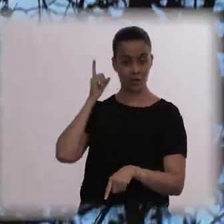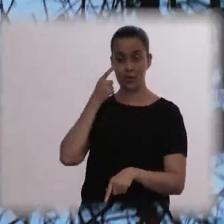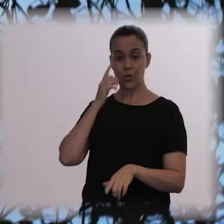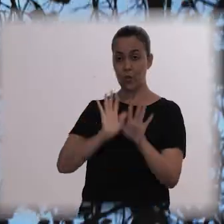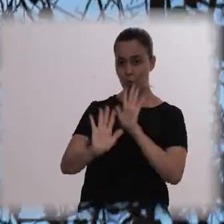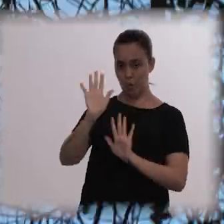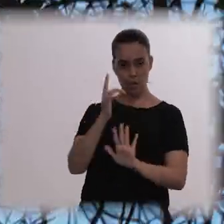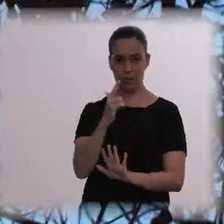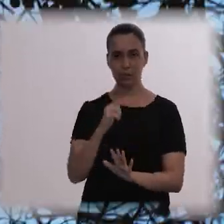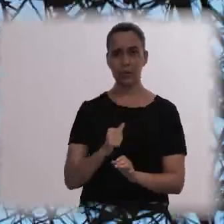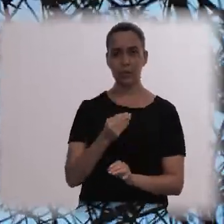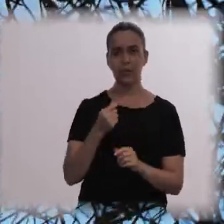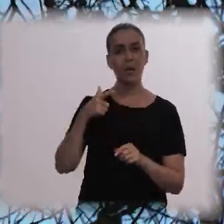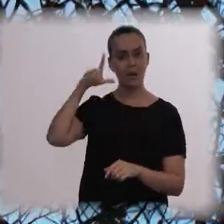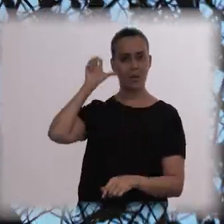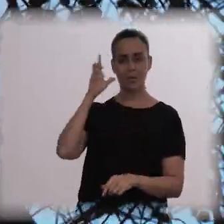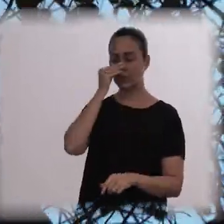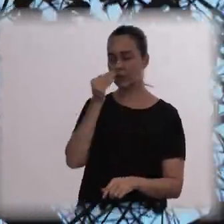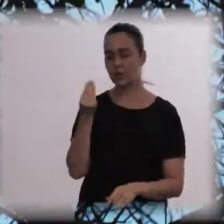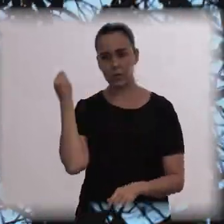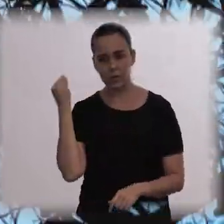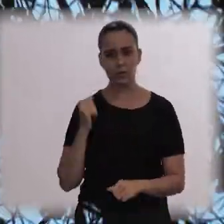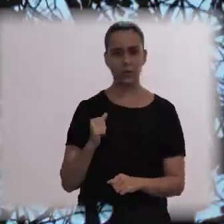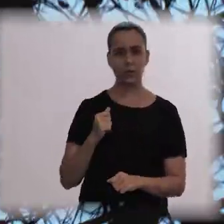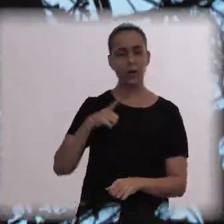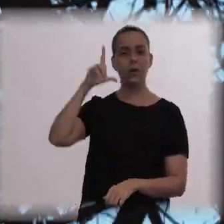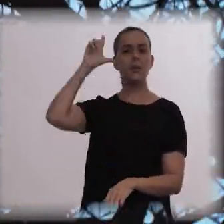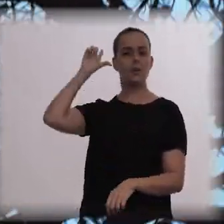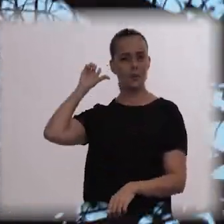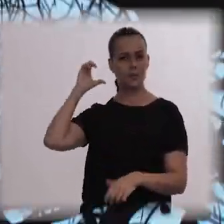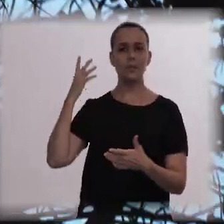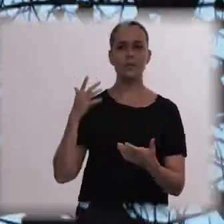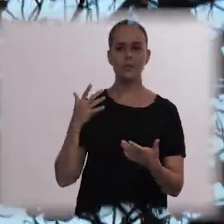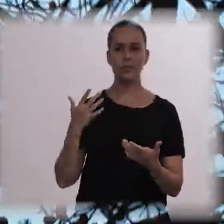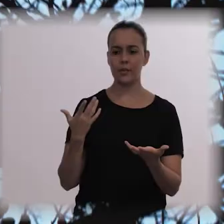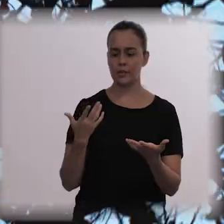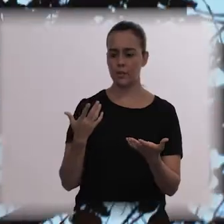impacts not only economic and political issues, but also human issues